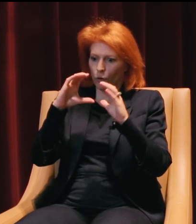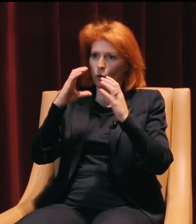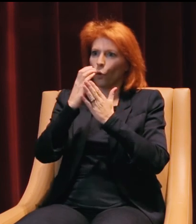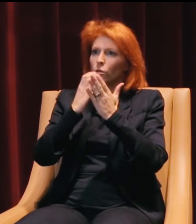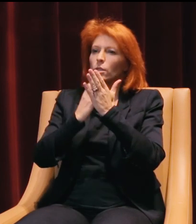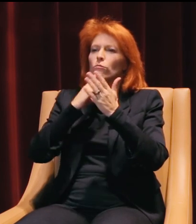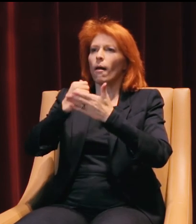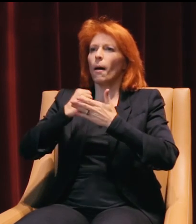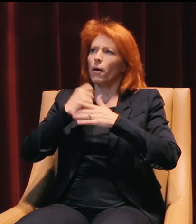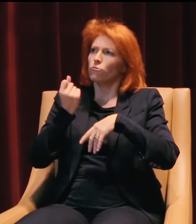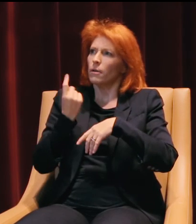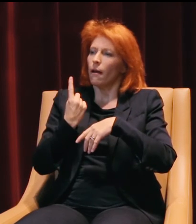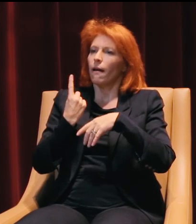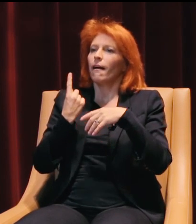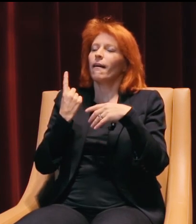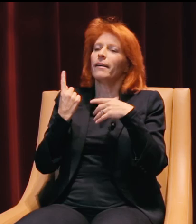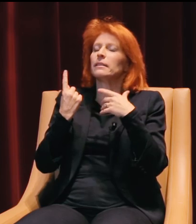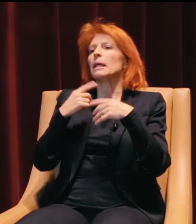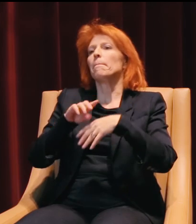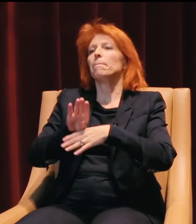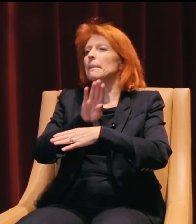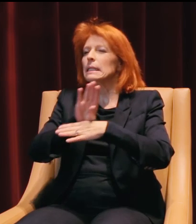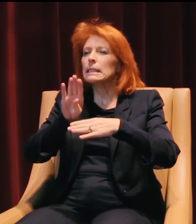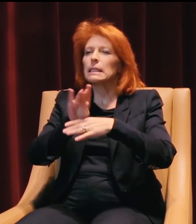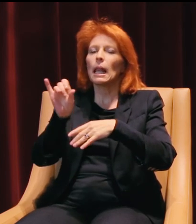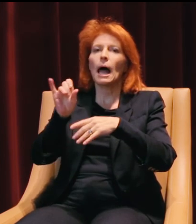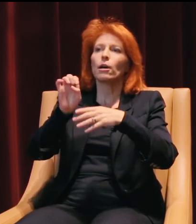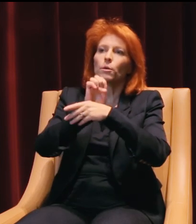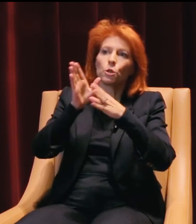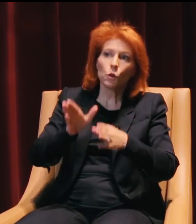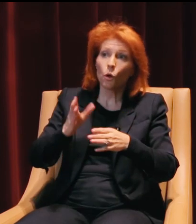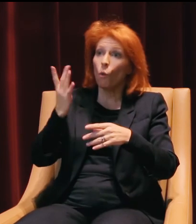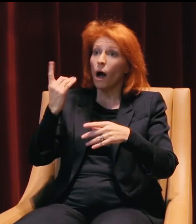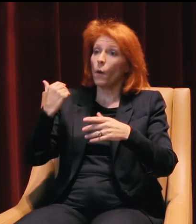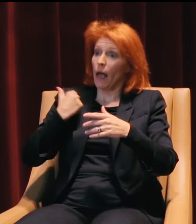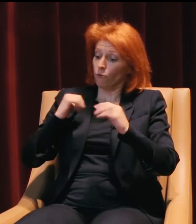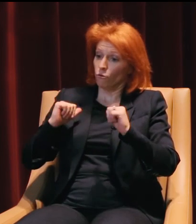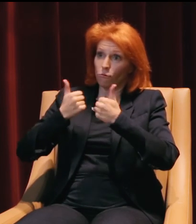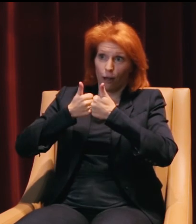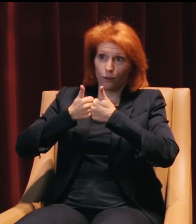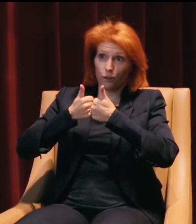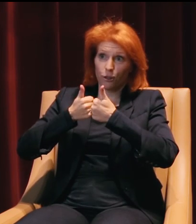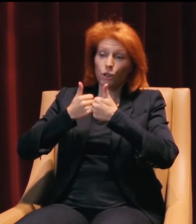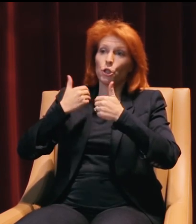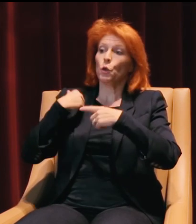that really helped us understand business in terms of entrepreneurship. Because we had a challenge to actually pitch